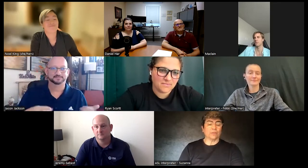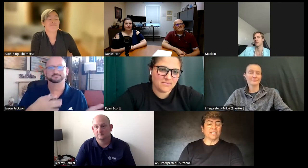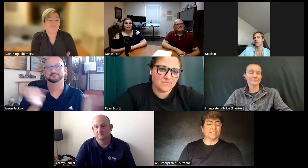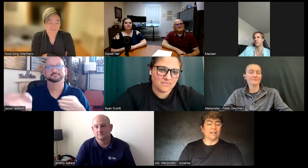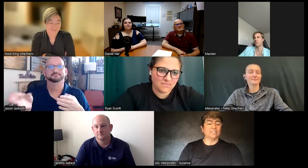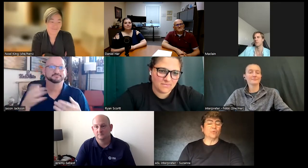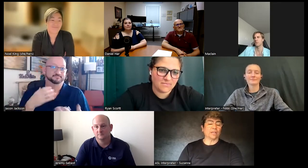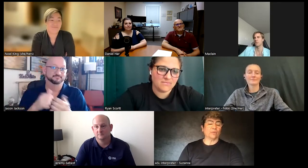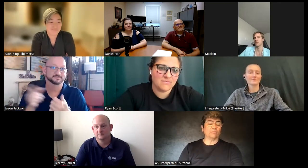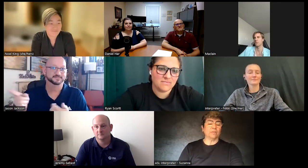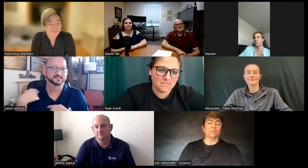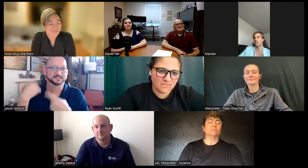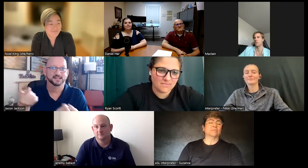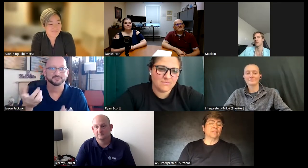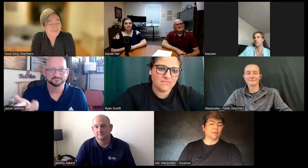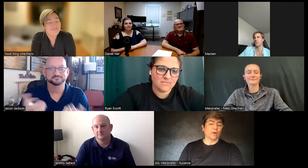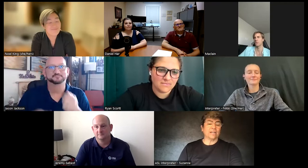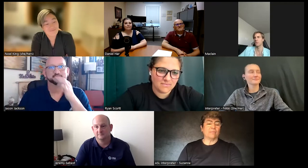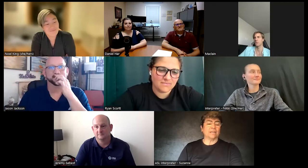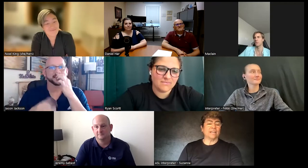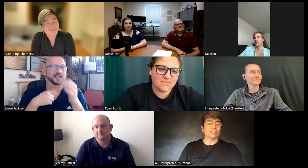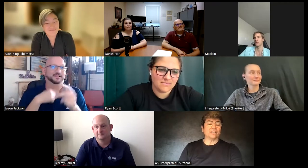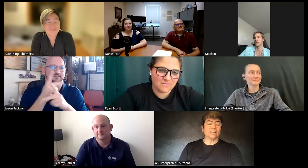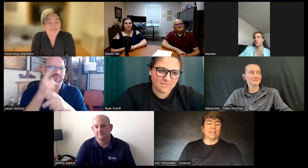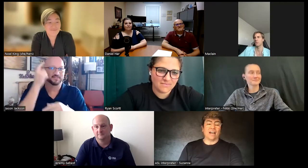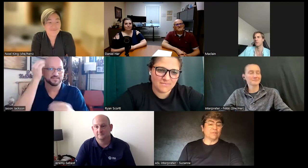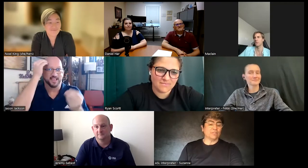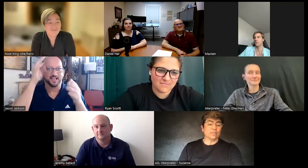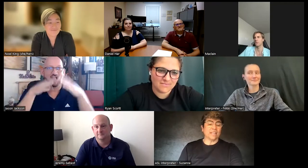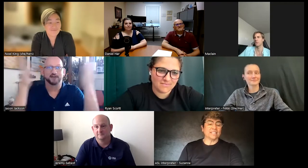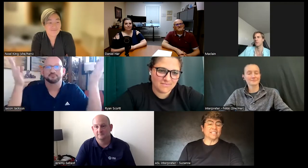with technology working with people great combination I've been doing that